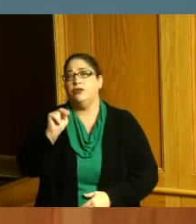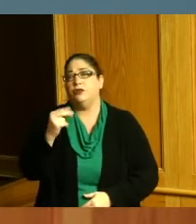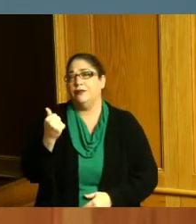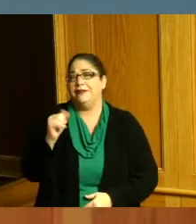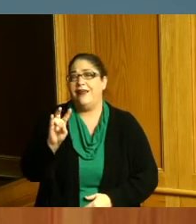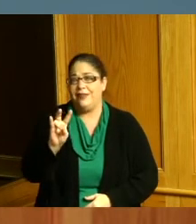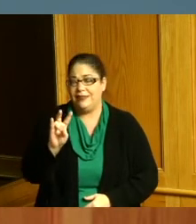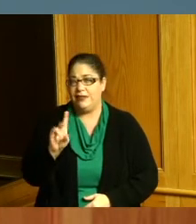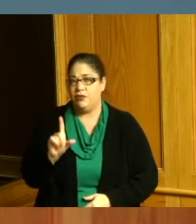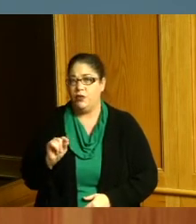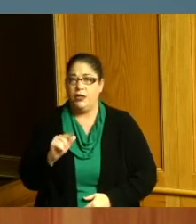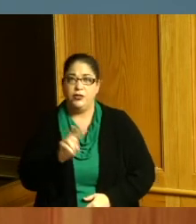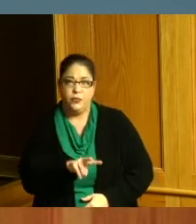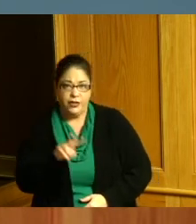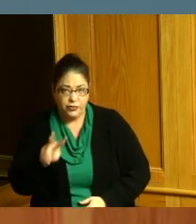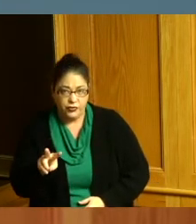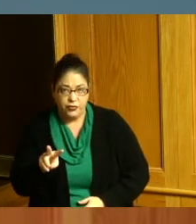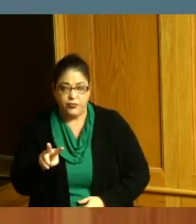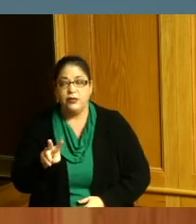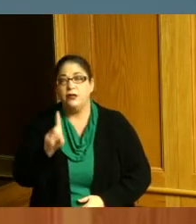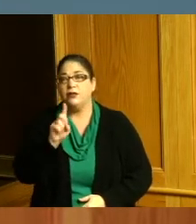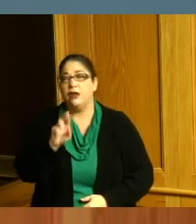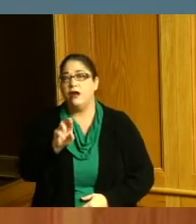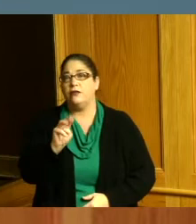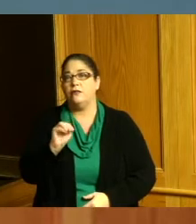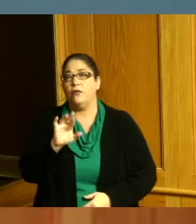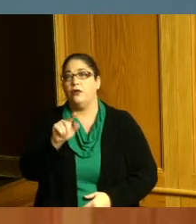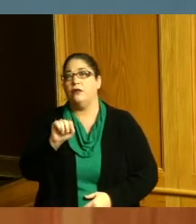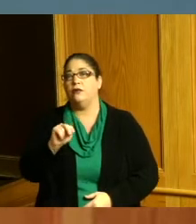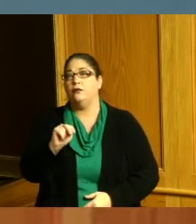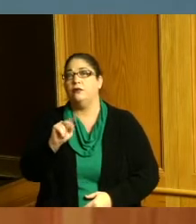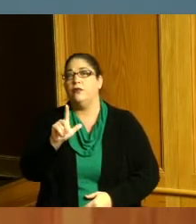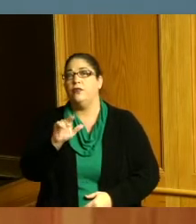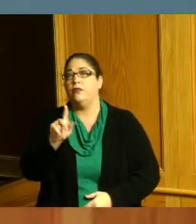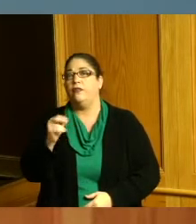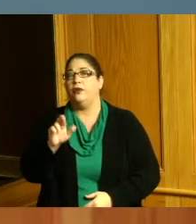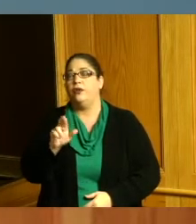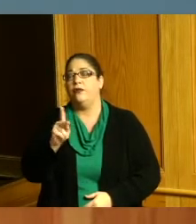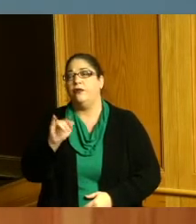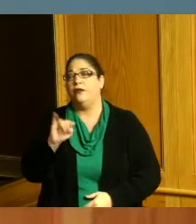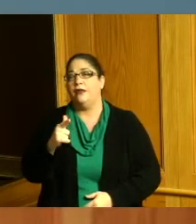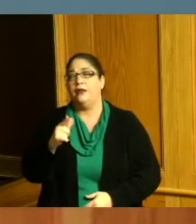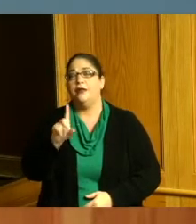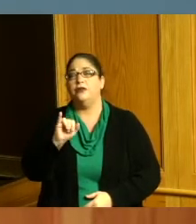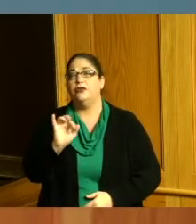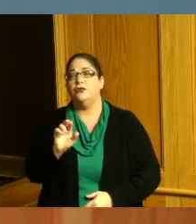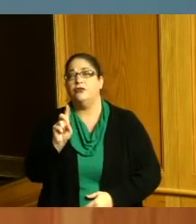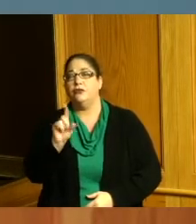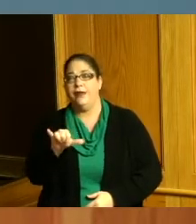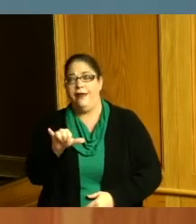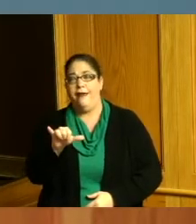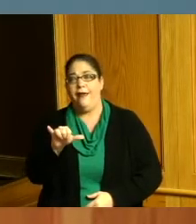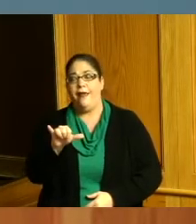2022 as Dr Martin Luther King Jr day and Hamilton County and it is signed by all our Commissioners